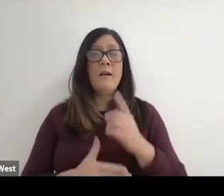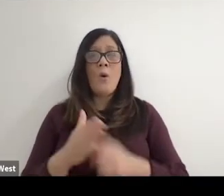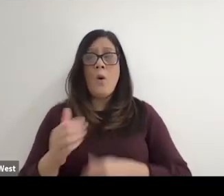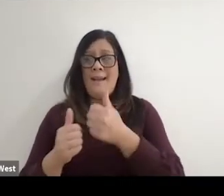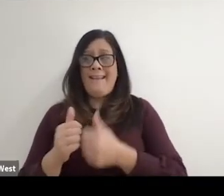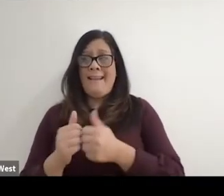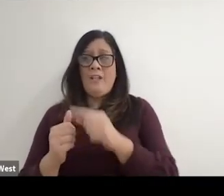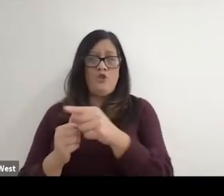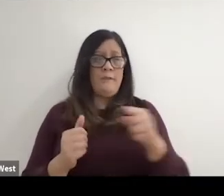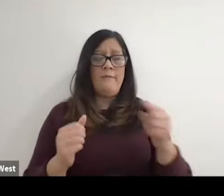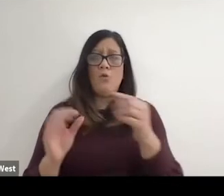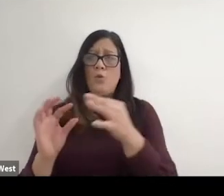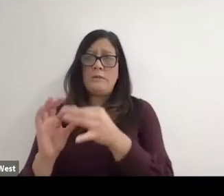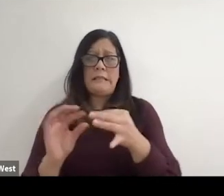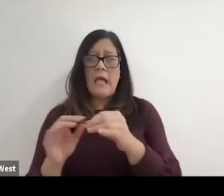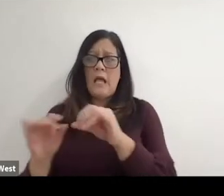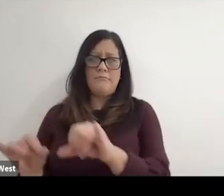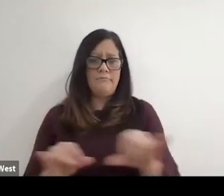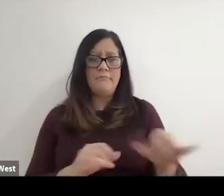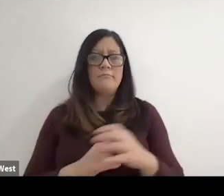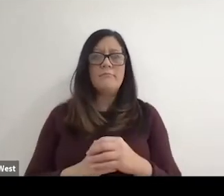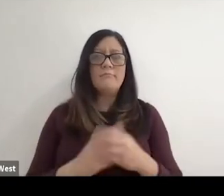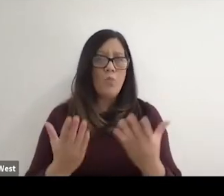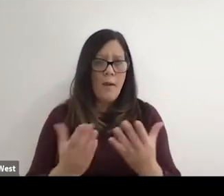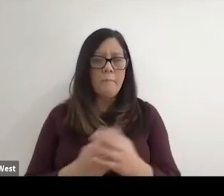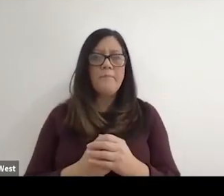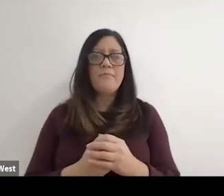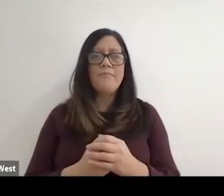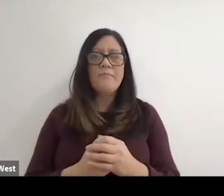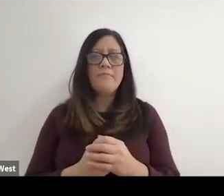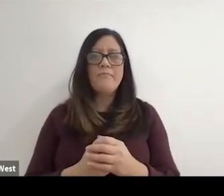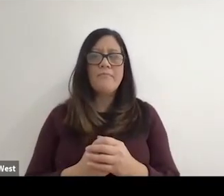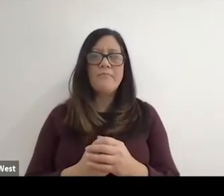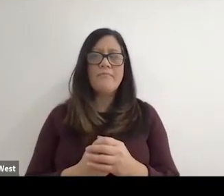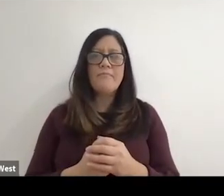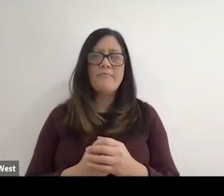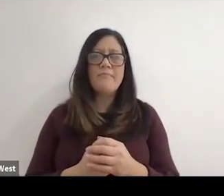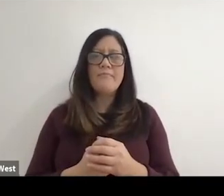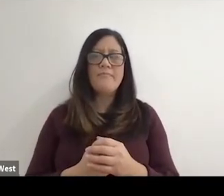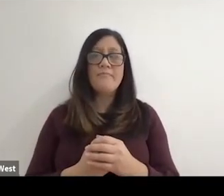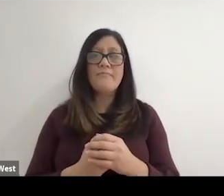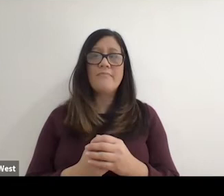everyone is saying here is the fact that. Athletes have become becomes more